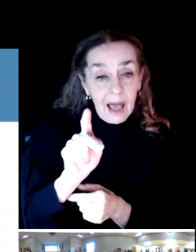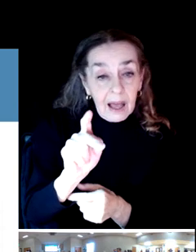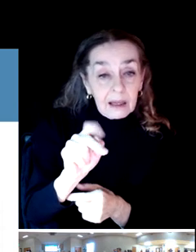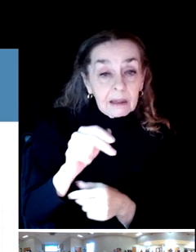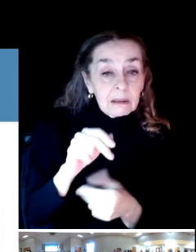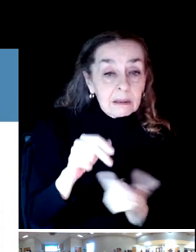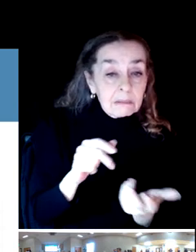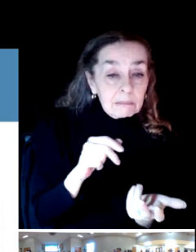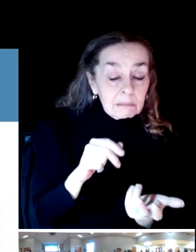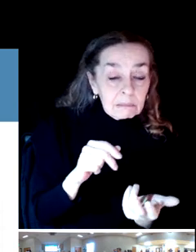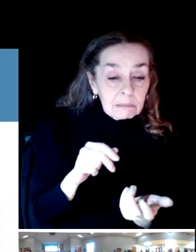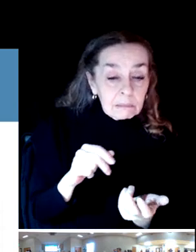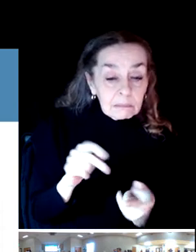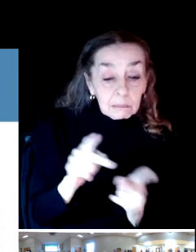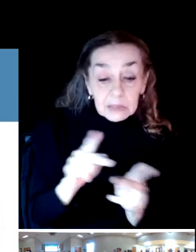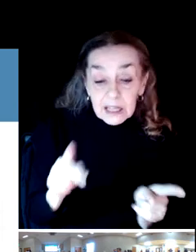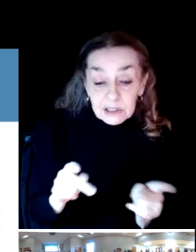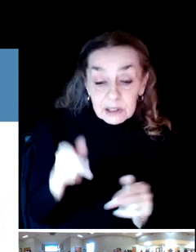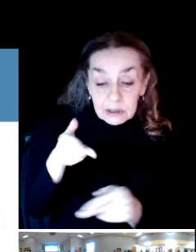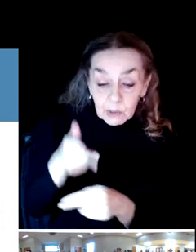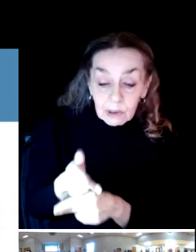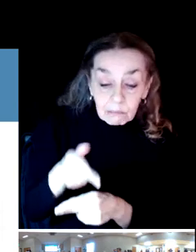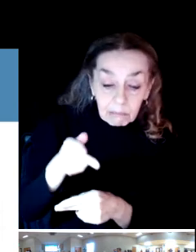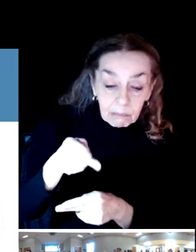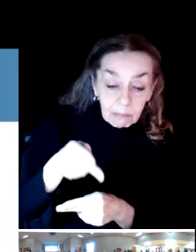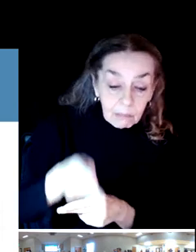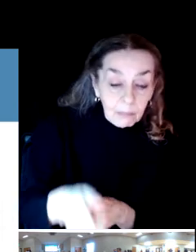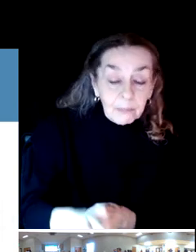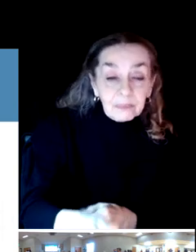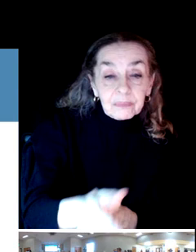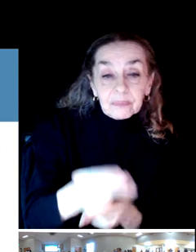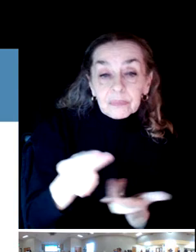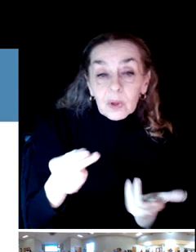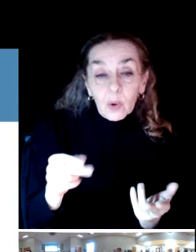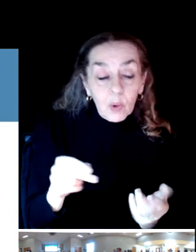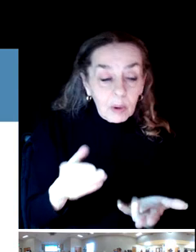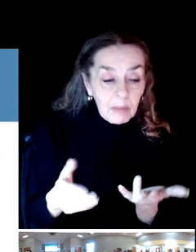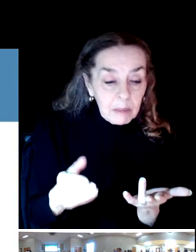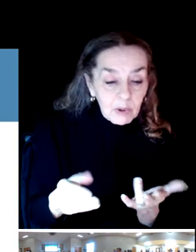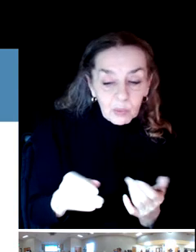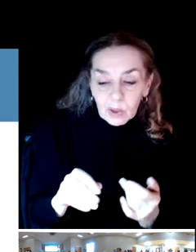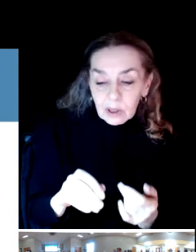that would like to paddle board when the river current isn't quite as strong.